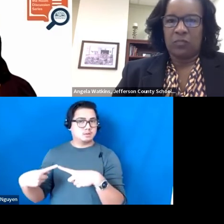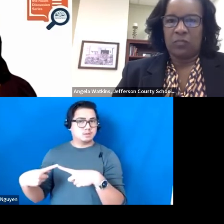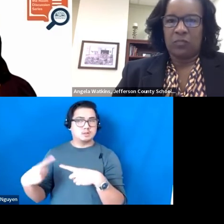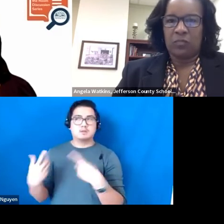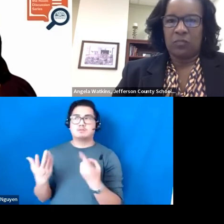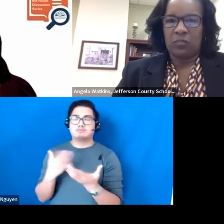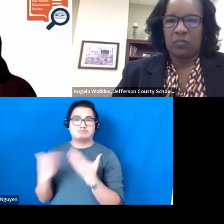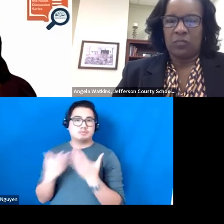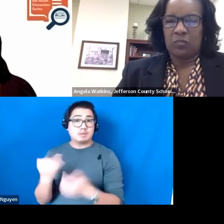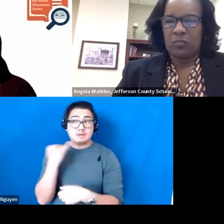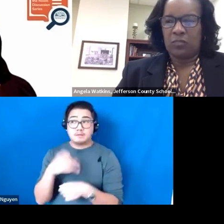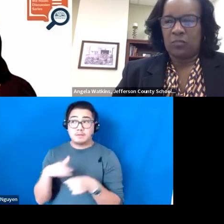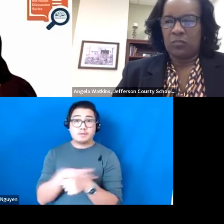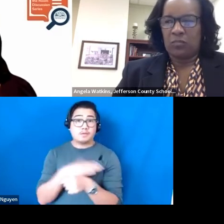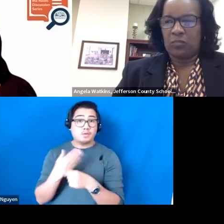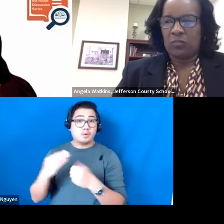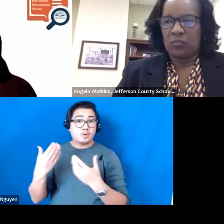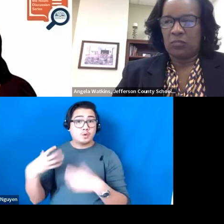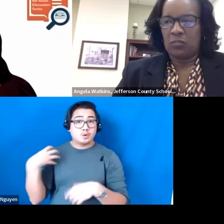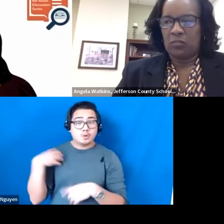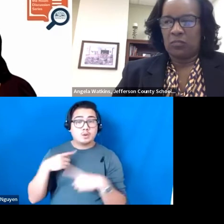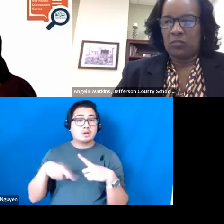are full coaching cycles or mini coaching cycles.